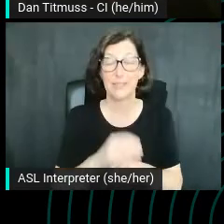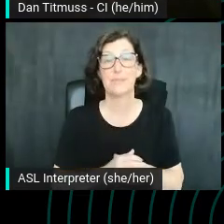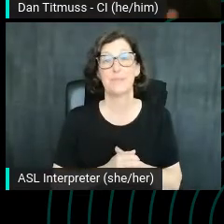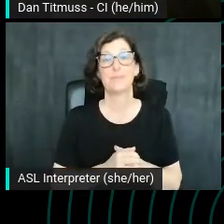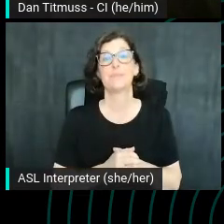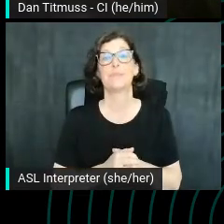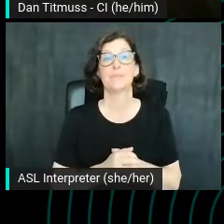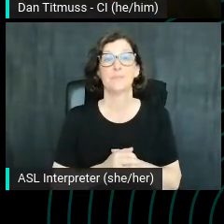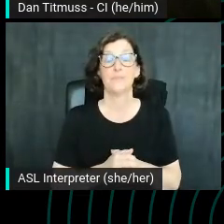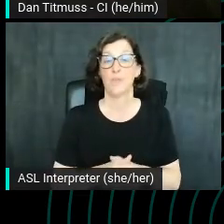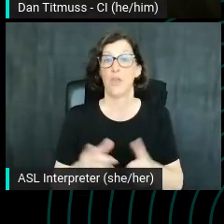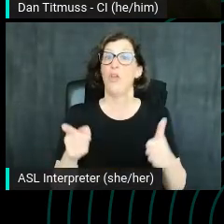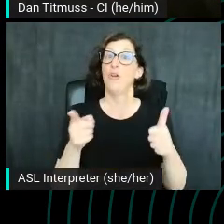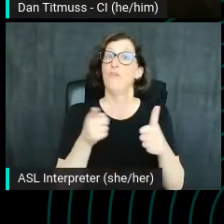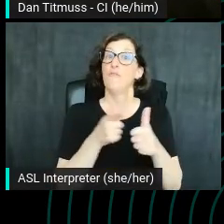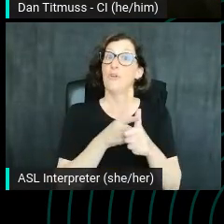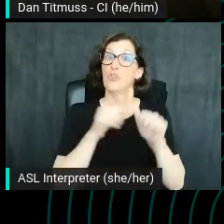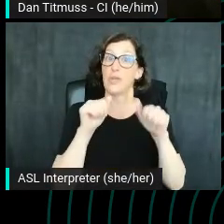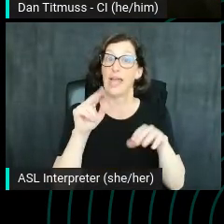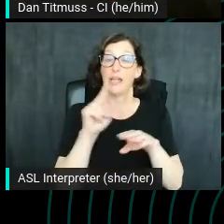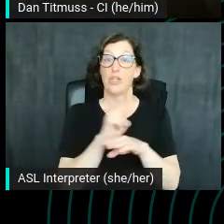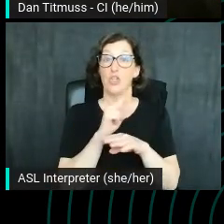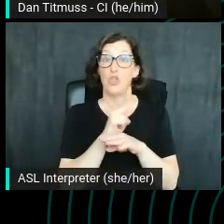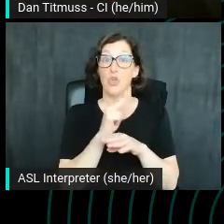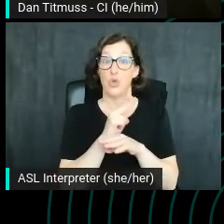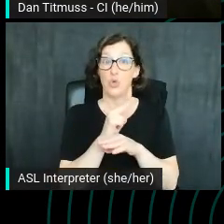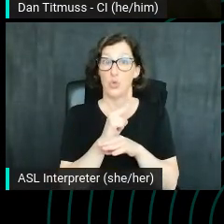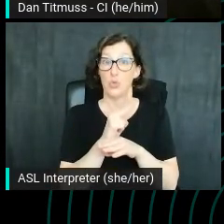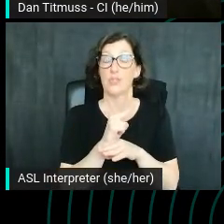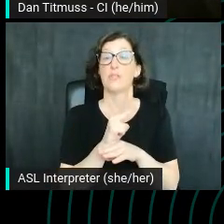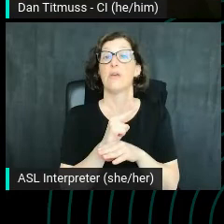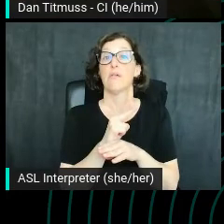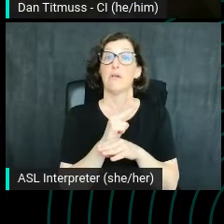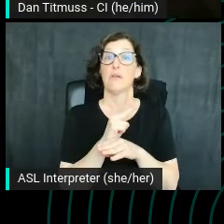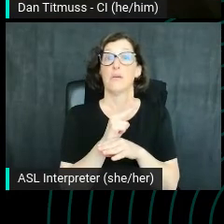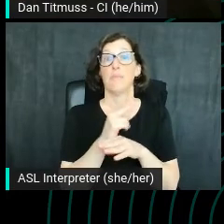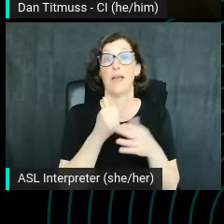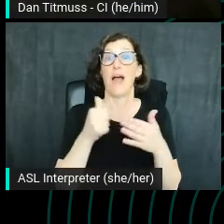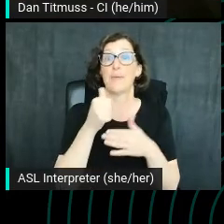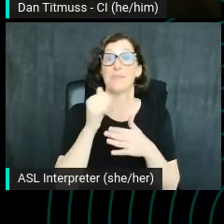The first one where we can use some of this keyword research is by optimizing the videos that are already on our channel.